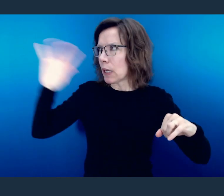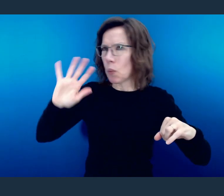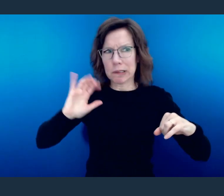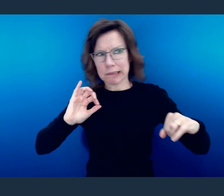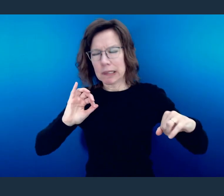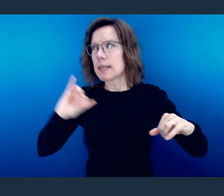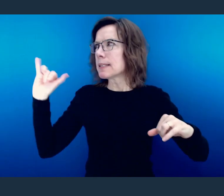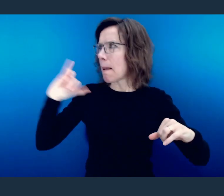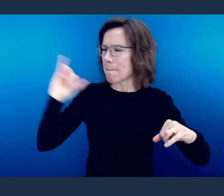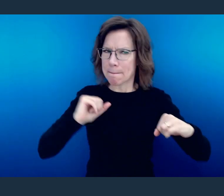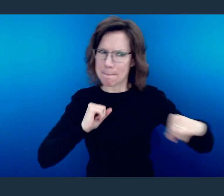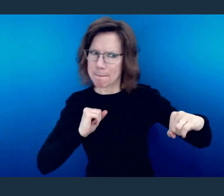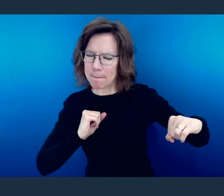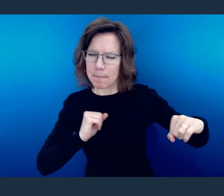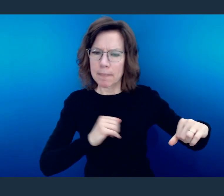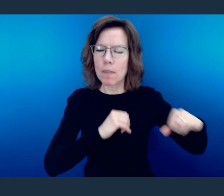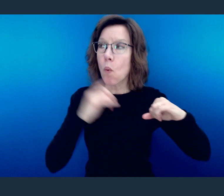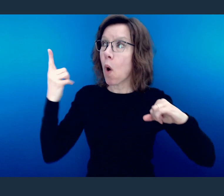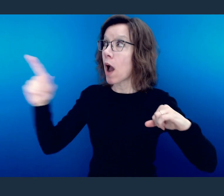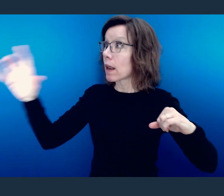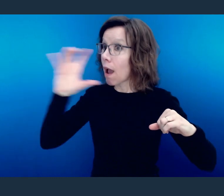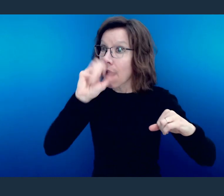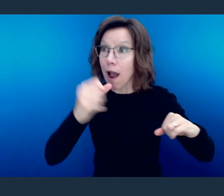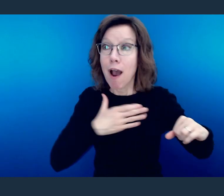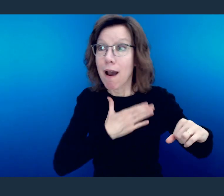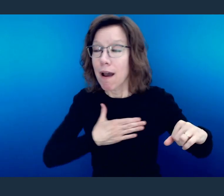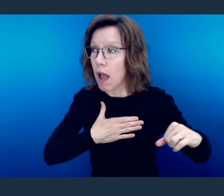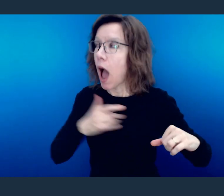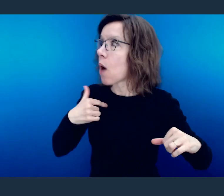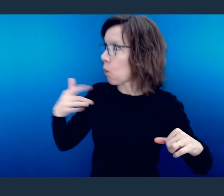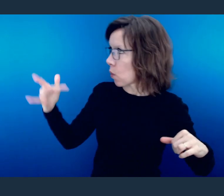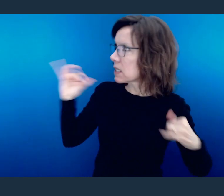feel an attraction to the things that please Him.